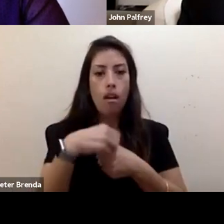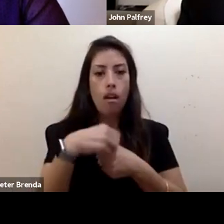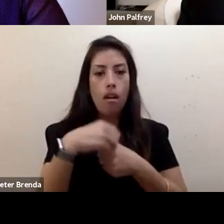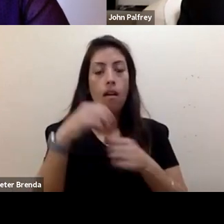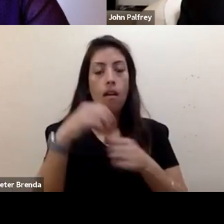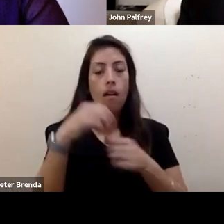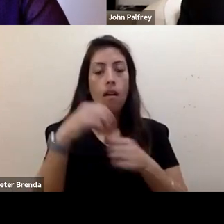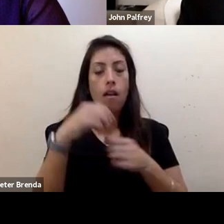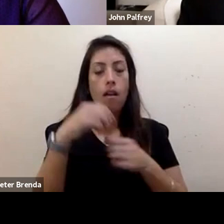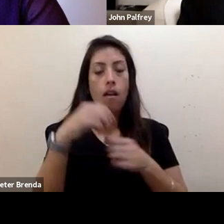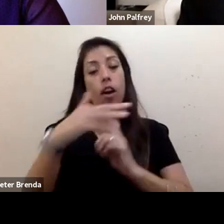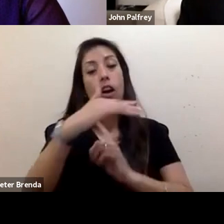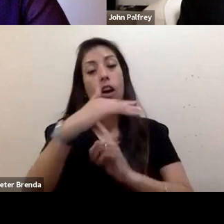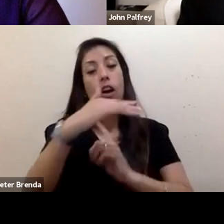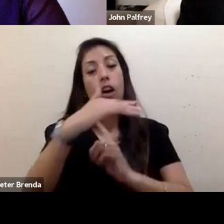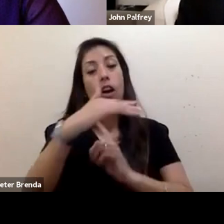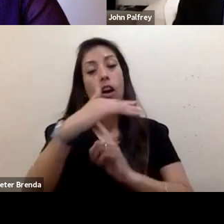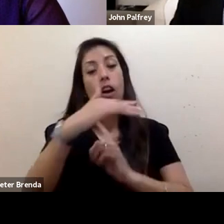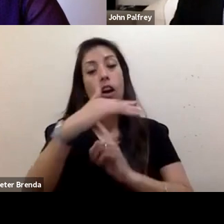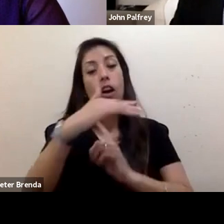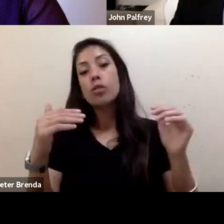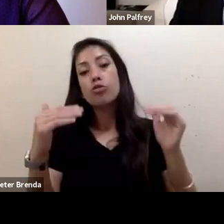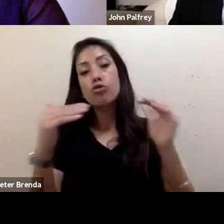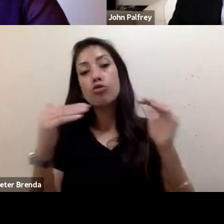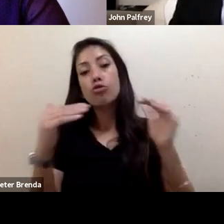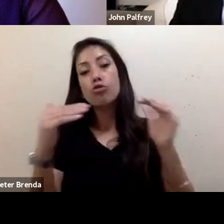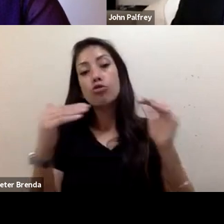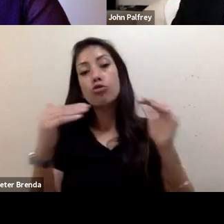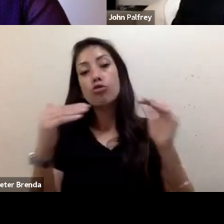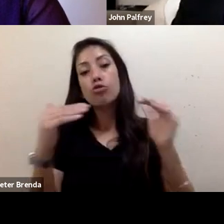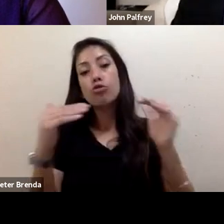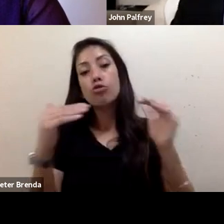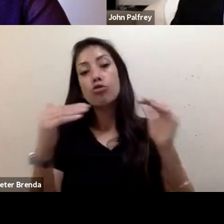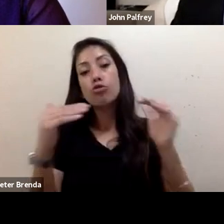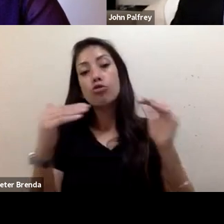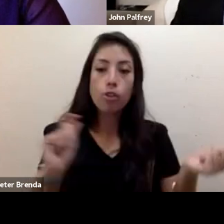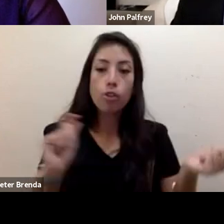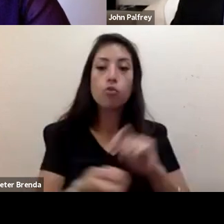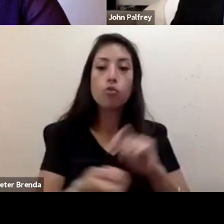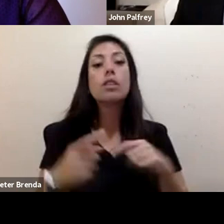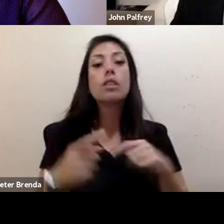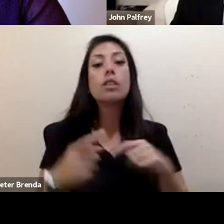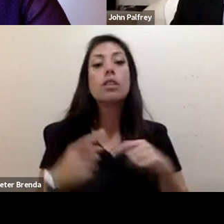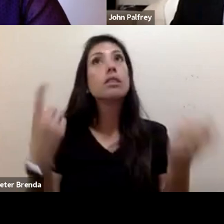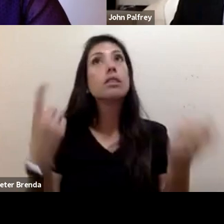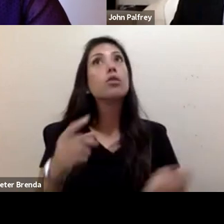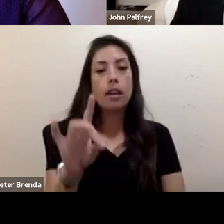and climate change since 2018, thanks to the Global Green Grants Fund,